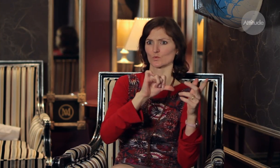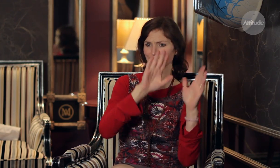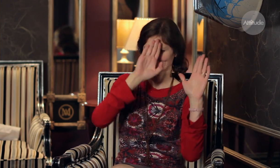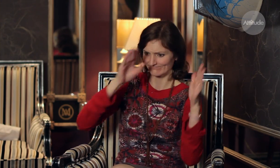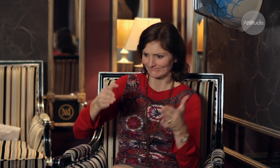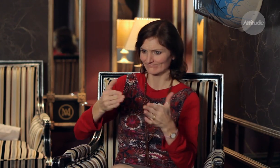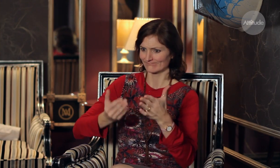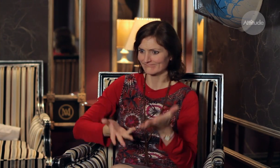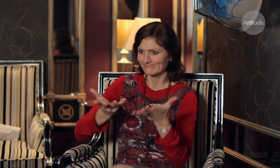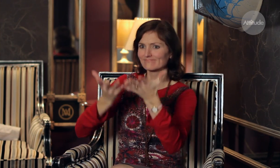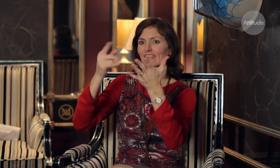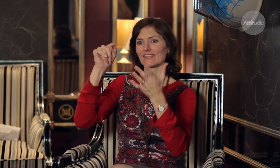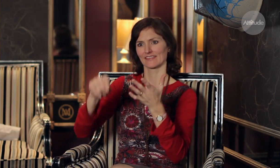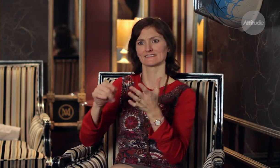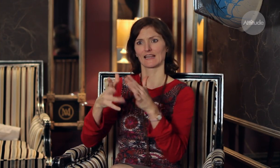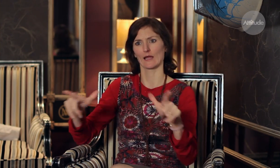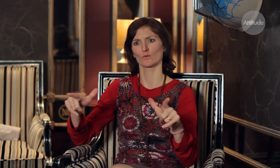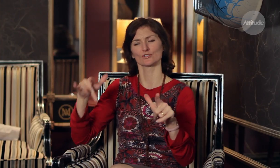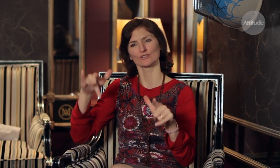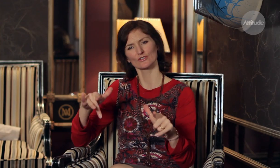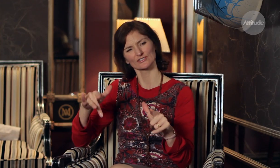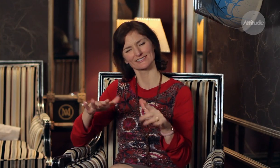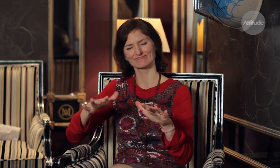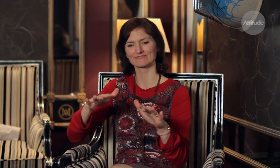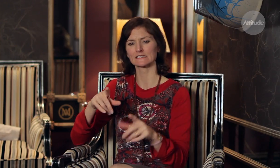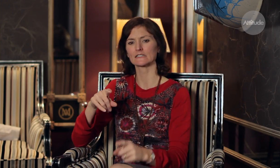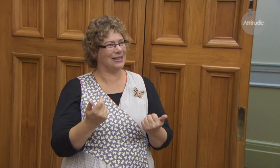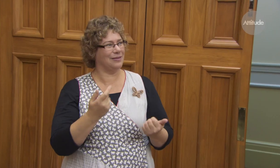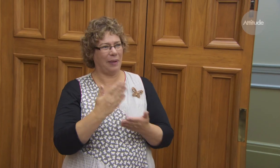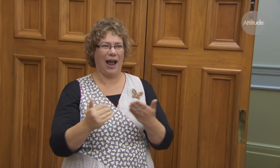think New Zealand is really committed to encouraging it’s use.